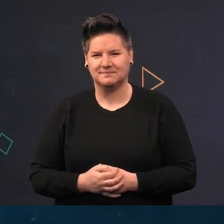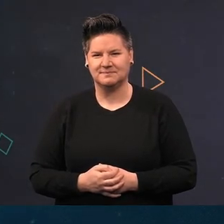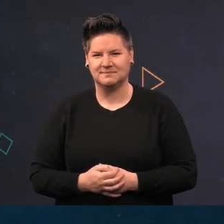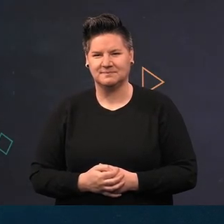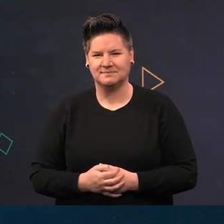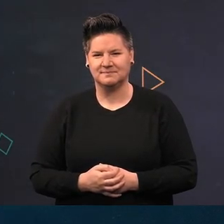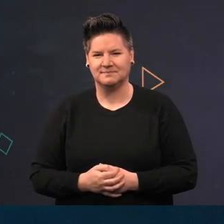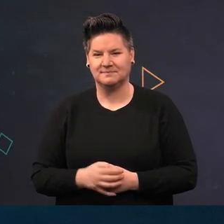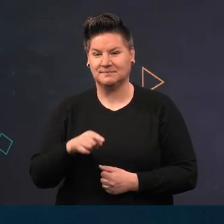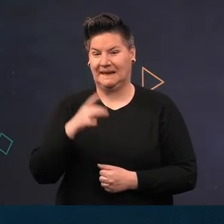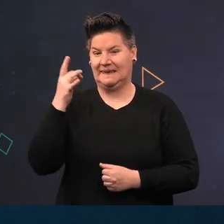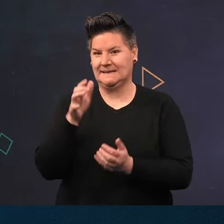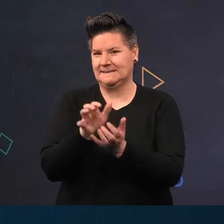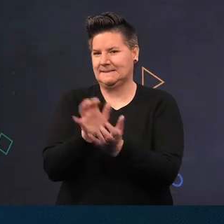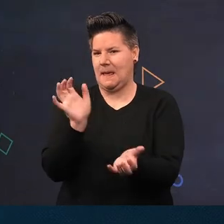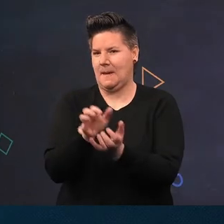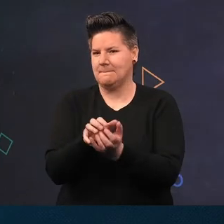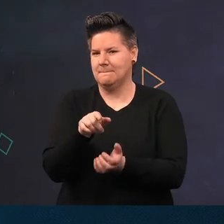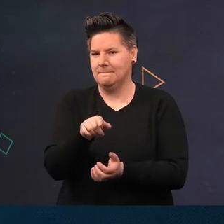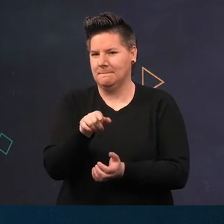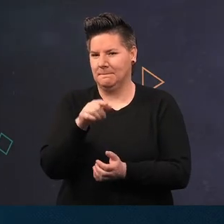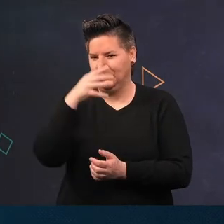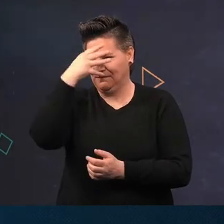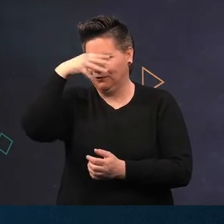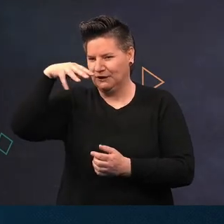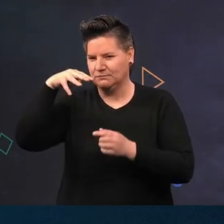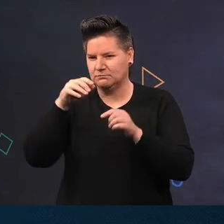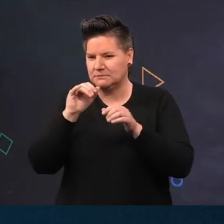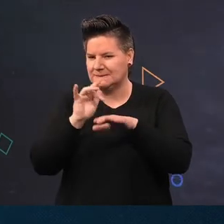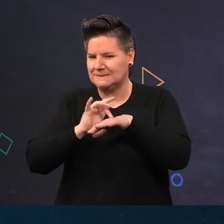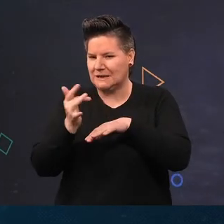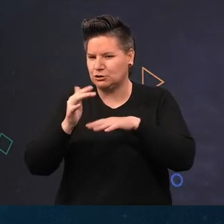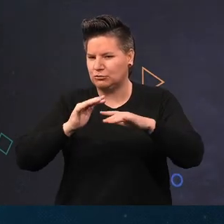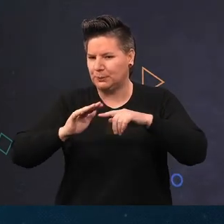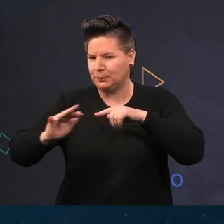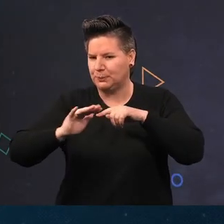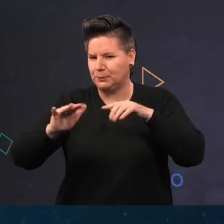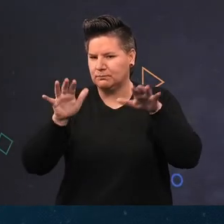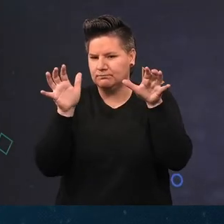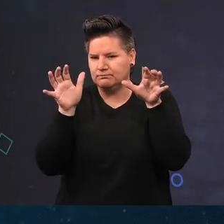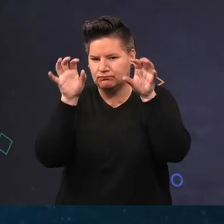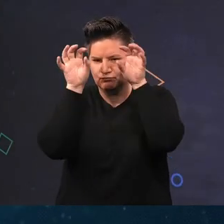The king scallops mantle is fringed with sensory tentacles and little beady eyes that help it